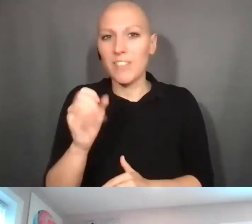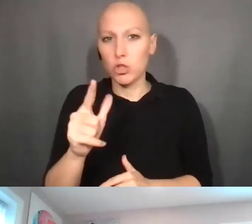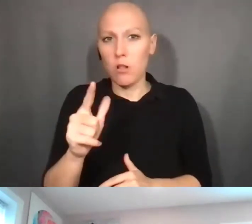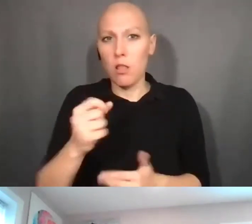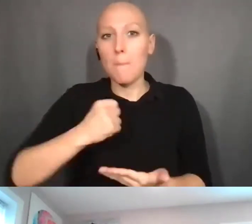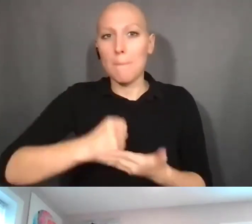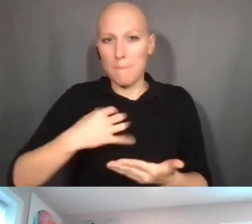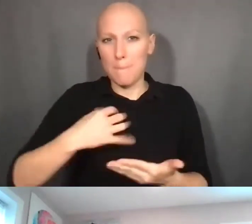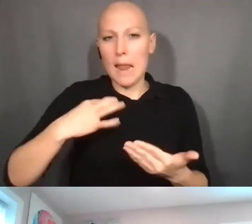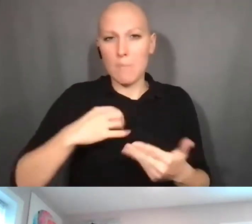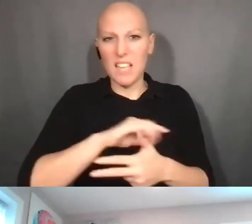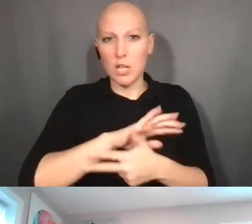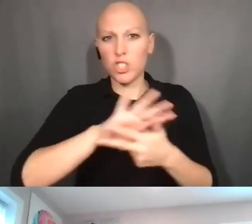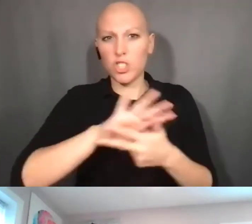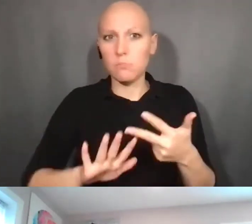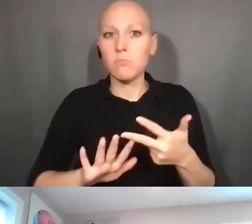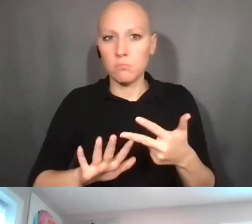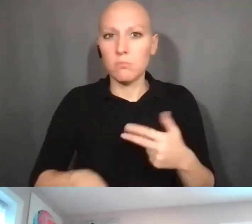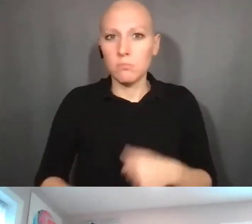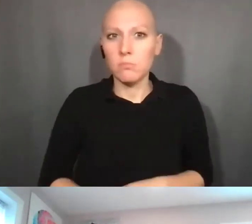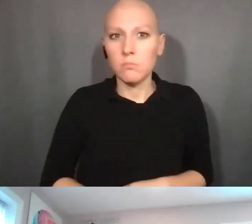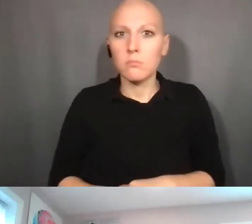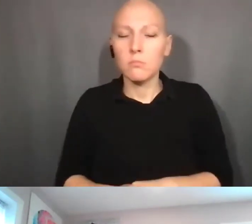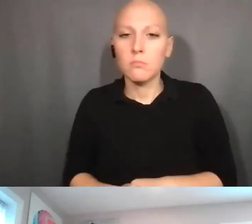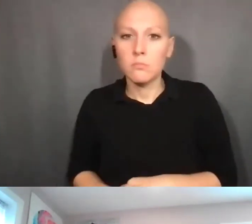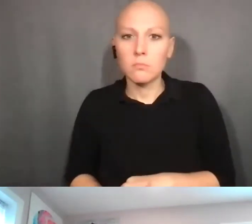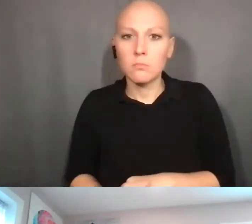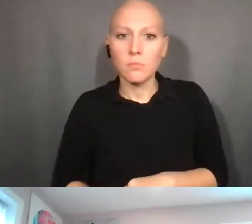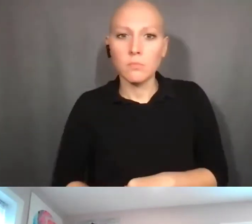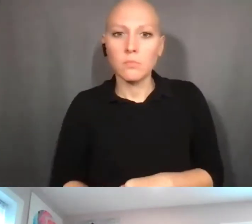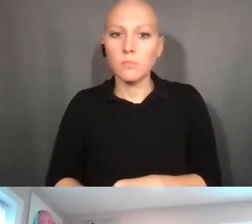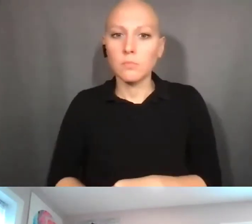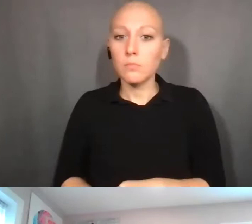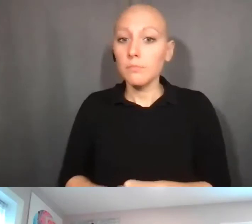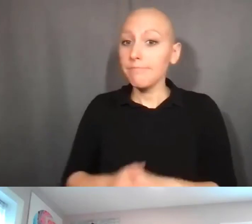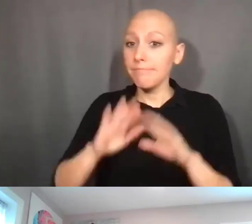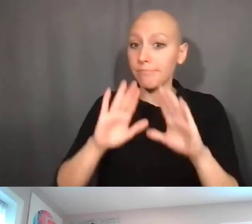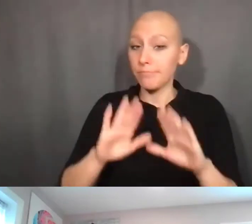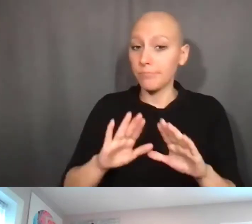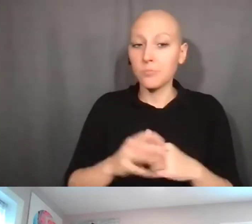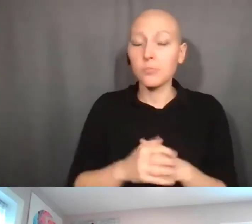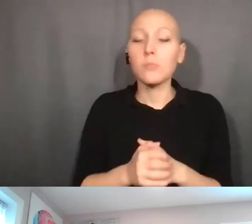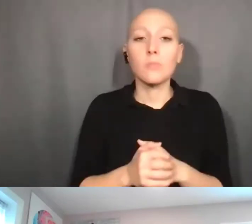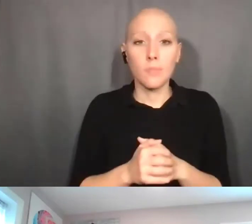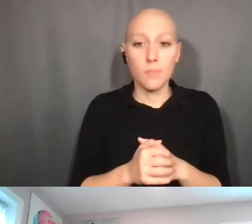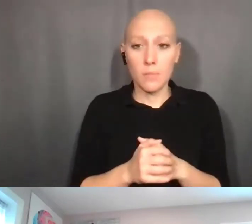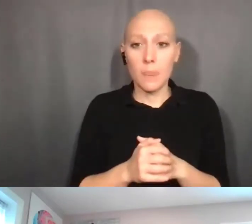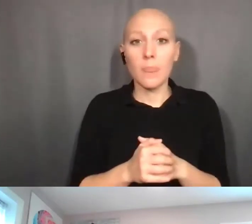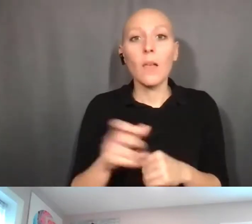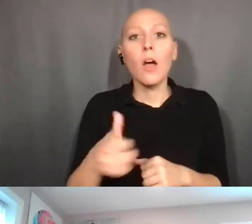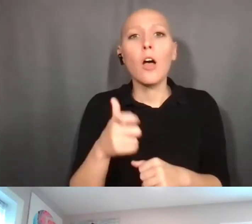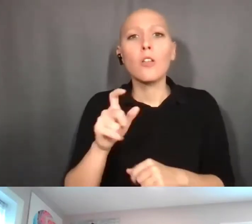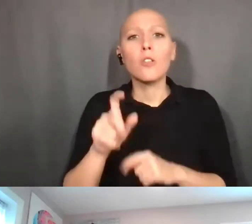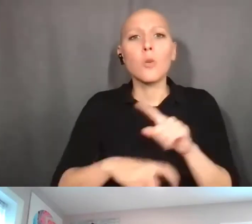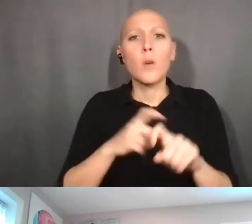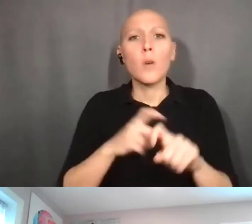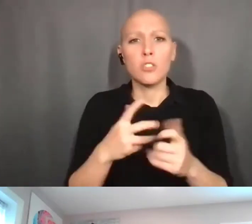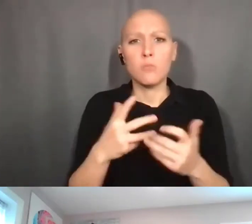Kristin Ta: Great. And we have another question here about what needs to be reported so it says, Per our understanding for reporting,